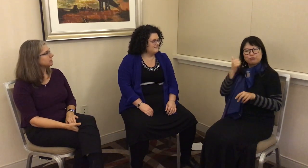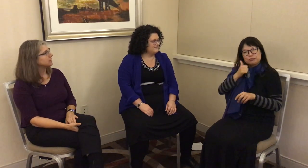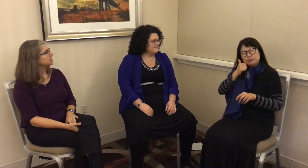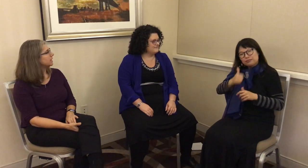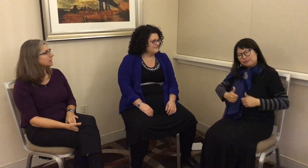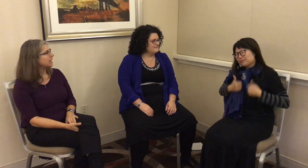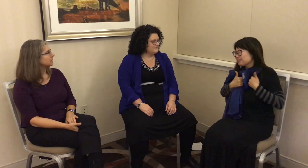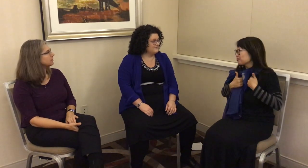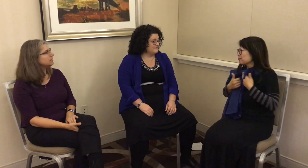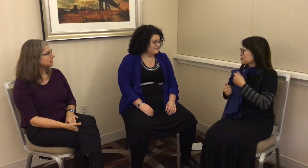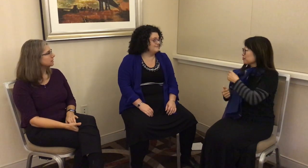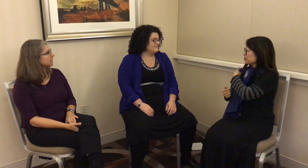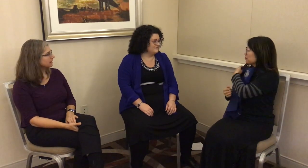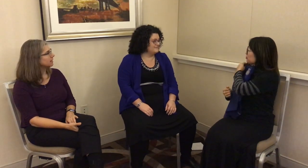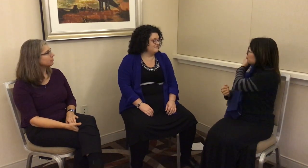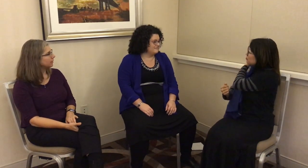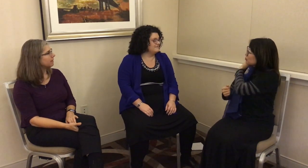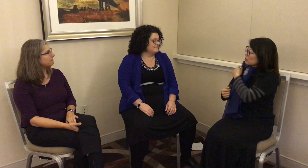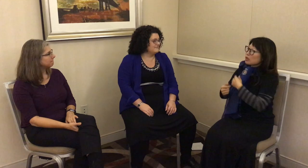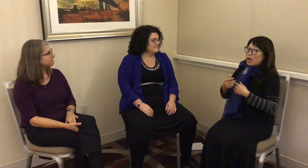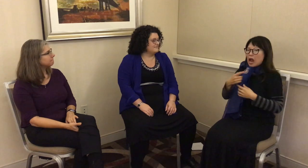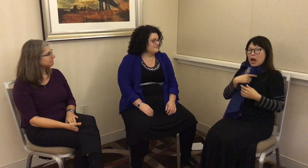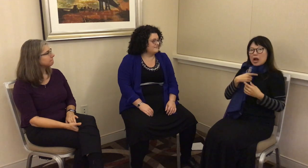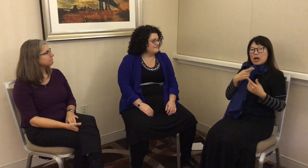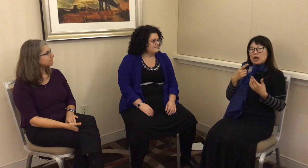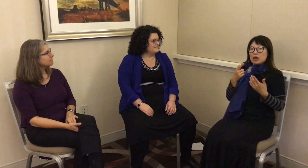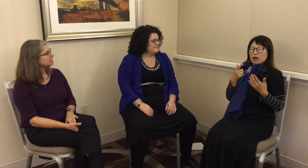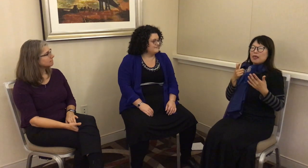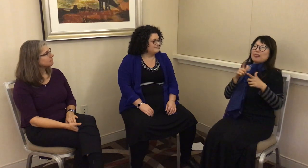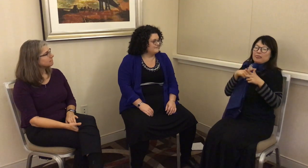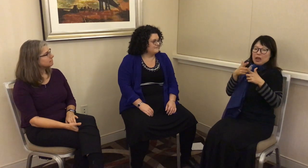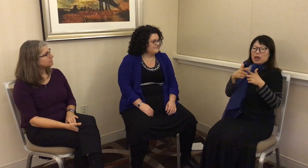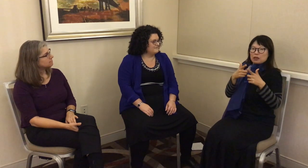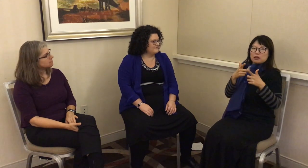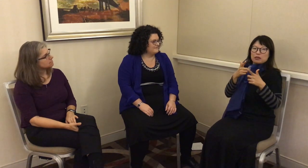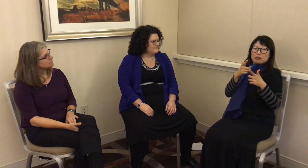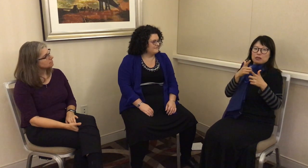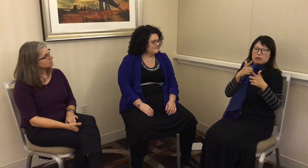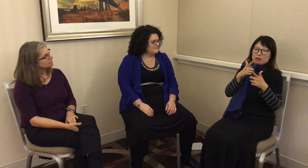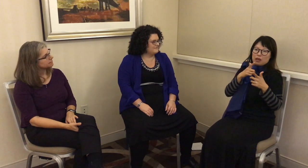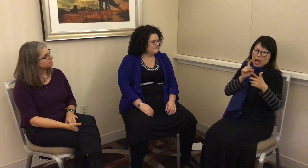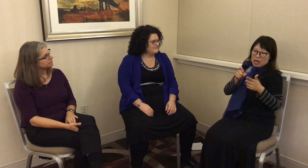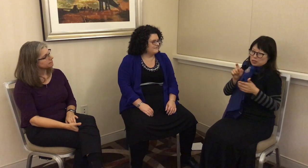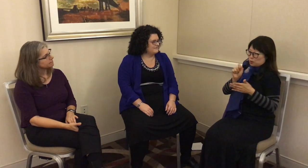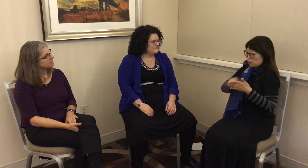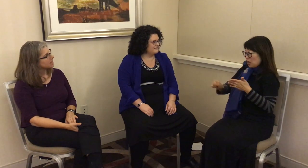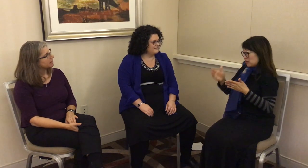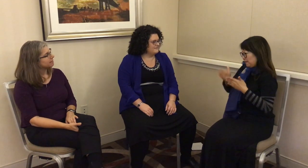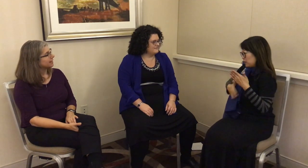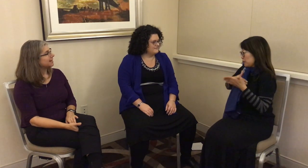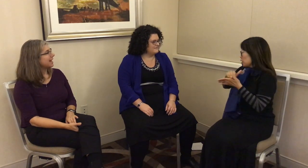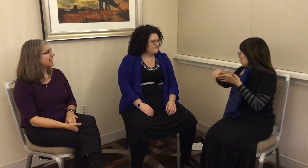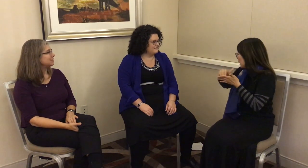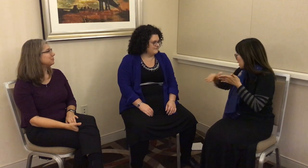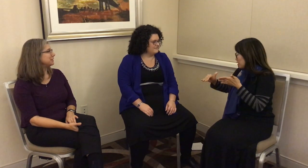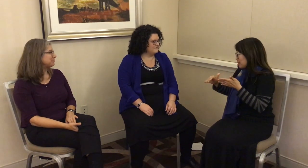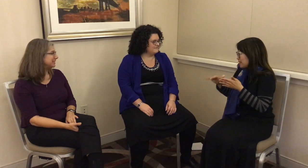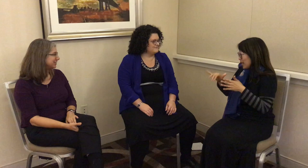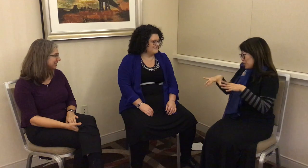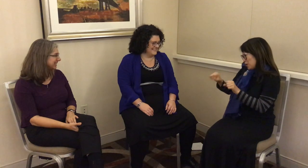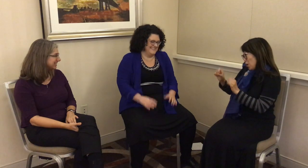did the daily activities and daily life with them. Then, I had to finish my dissertation.